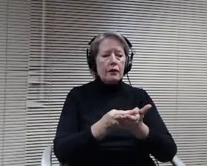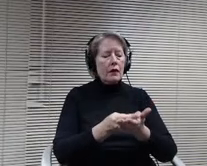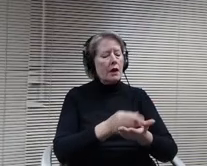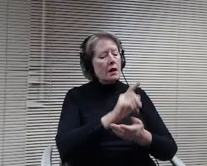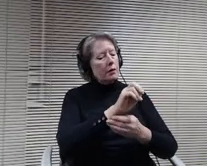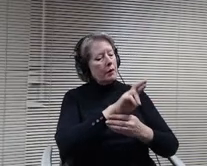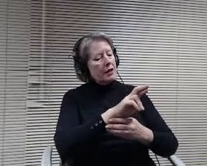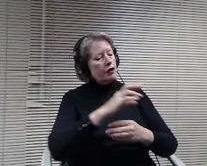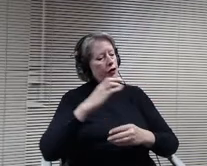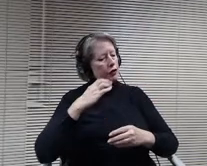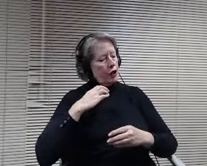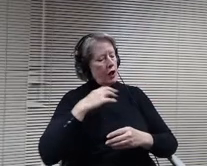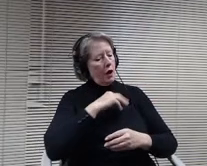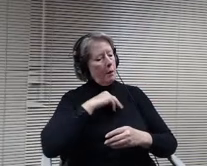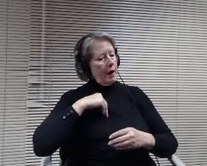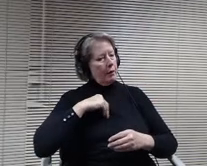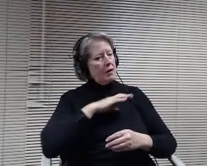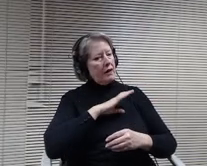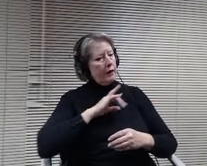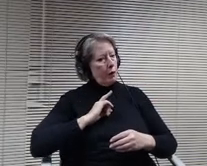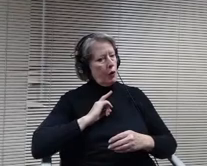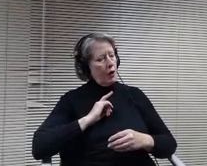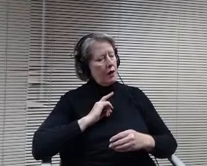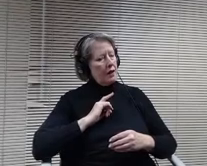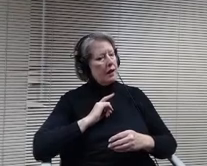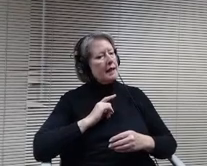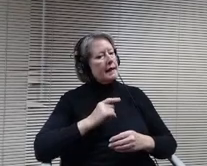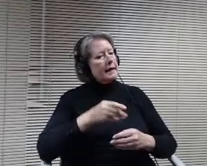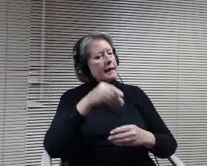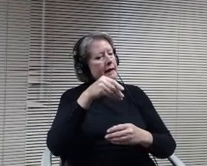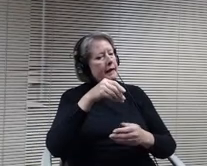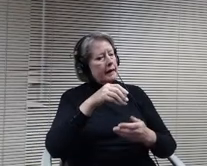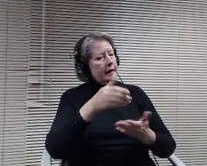salaries of the board members as well as various positions of the